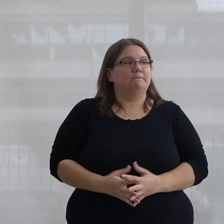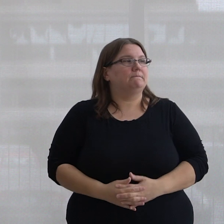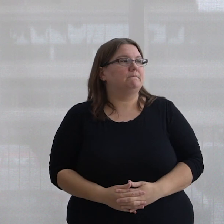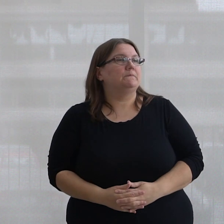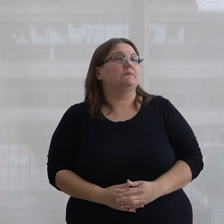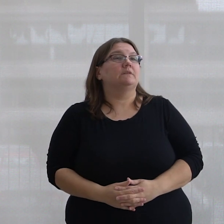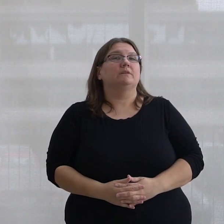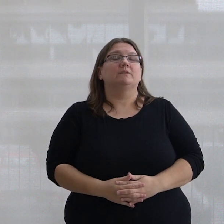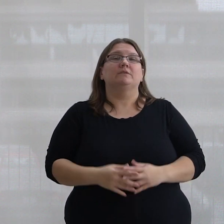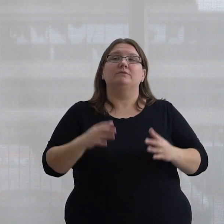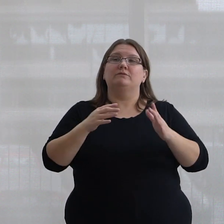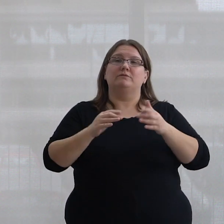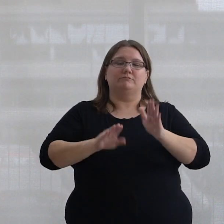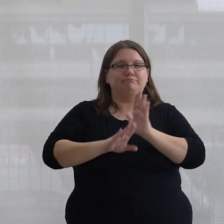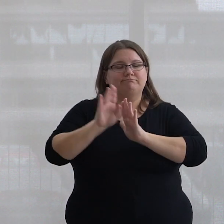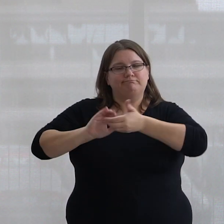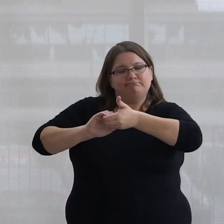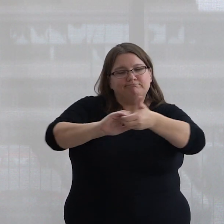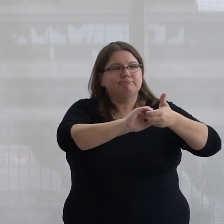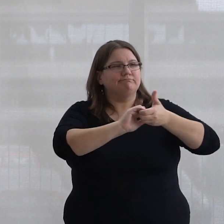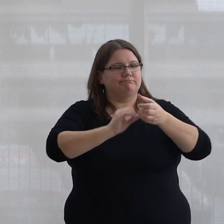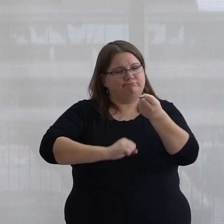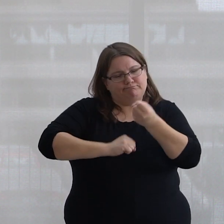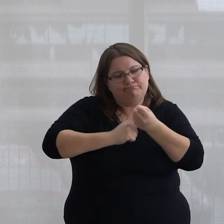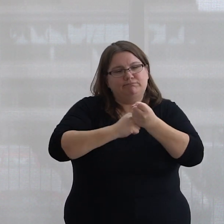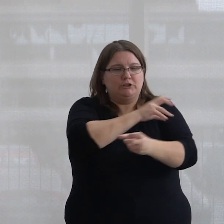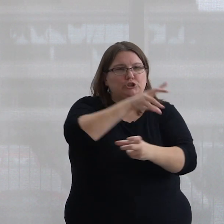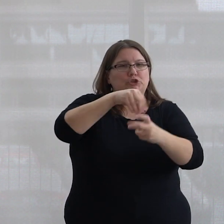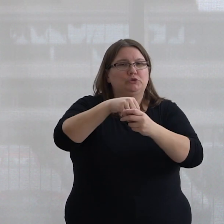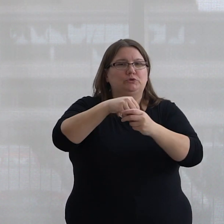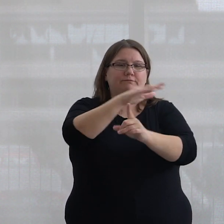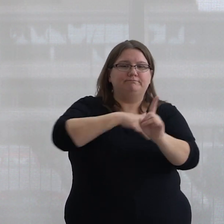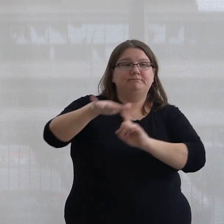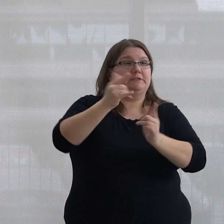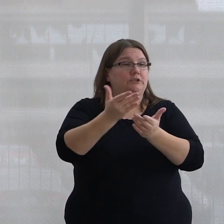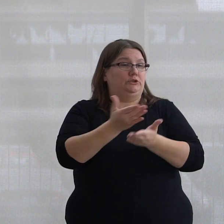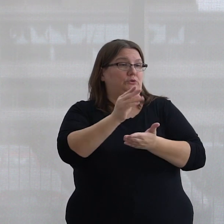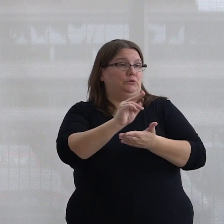In the spirit of building solidarity and fostering an inclusive environment here on campus, in the broader Kingston